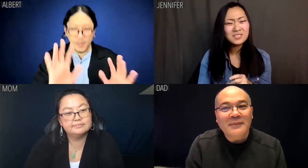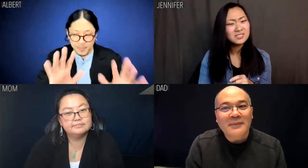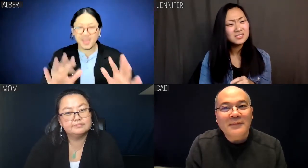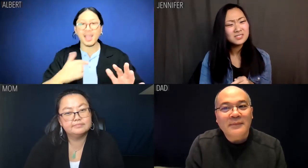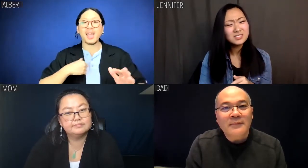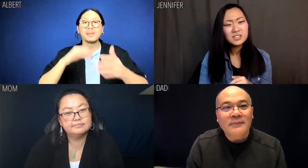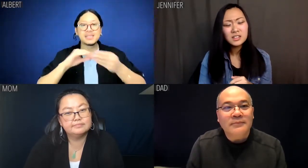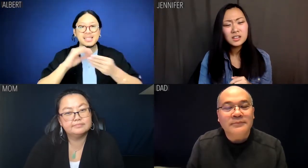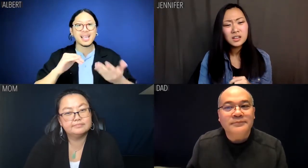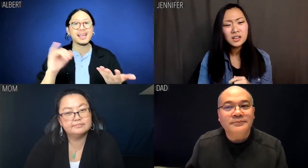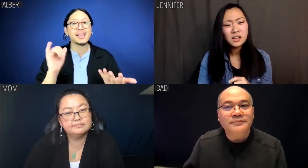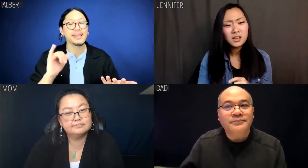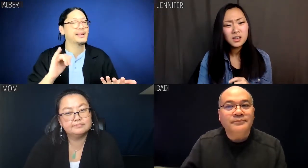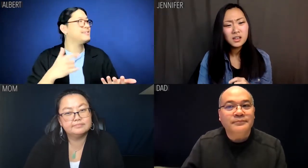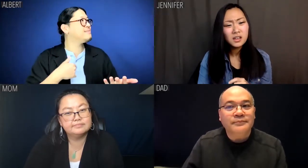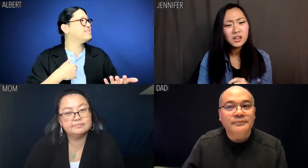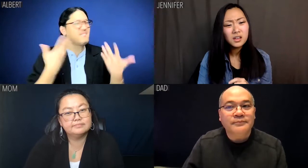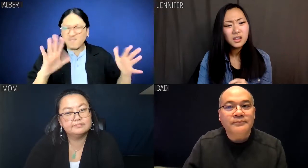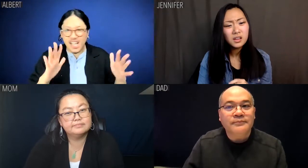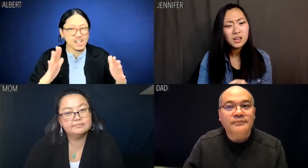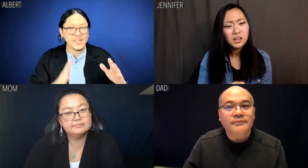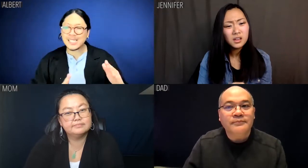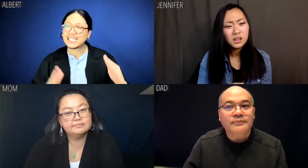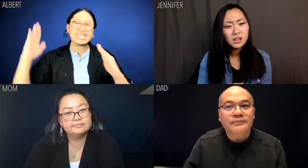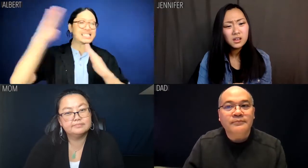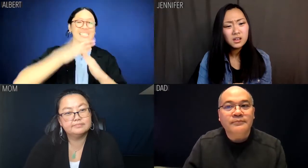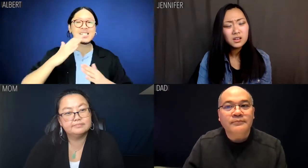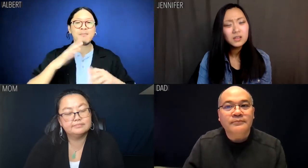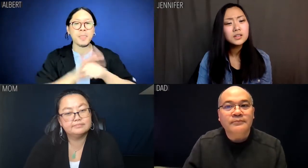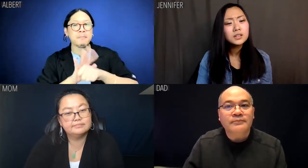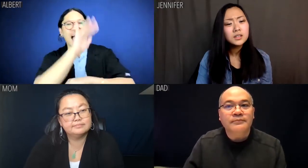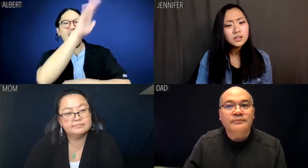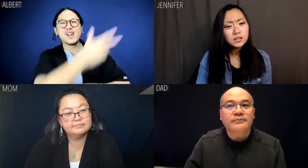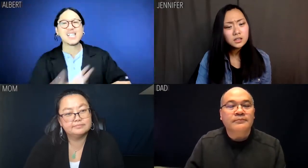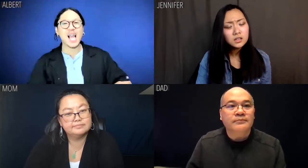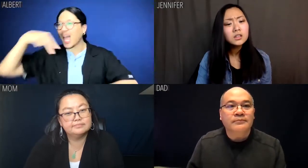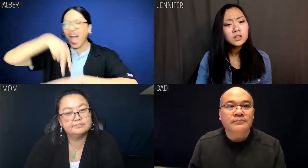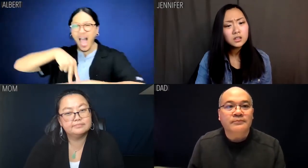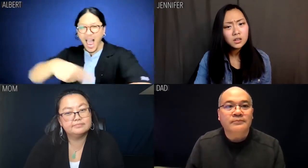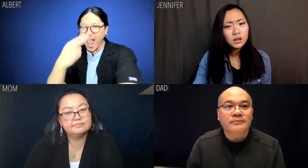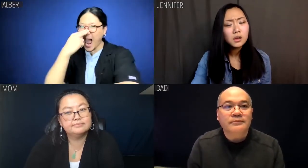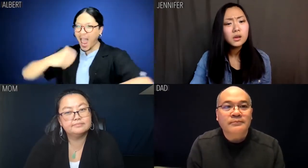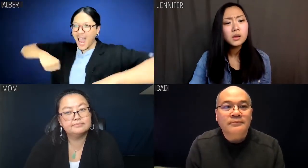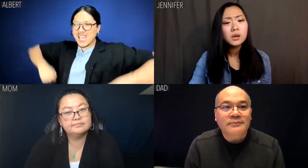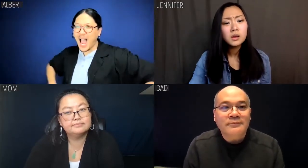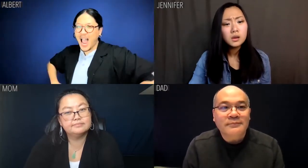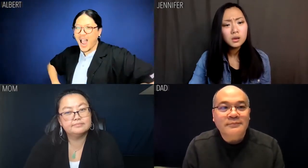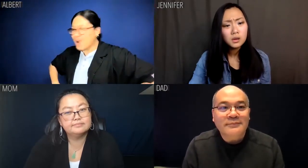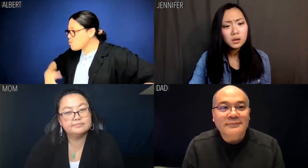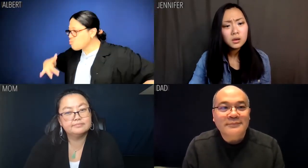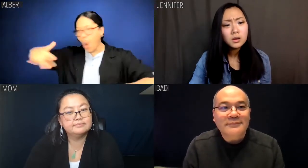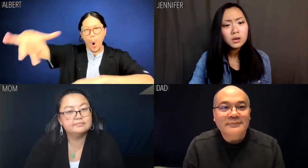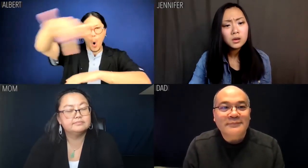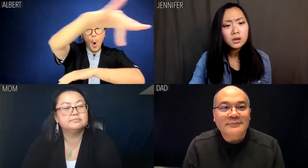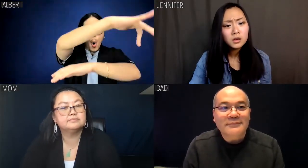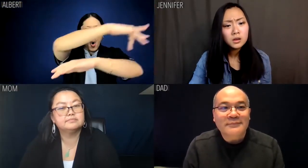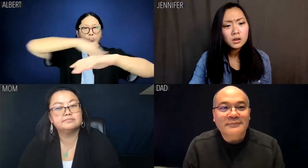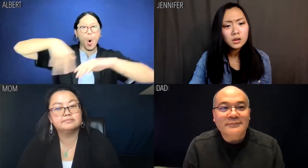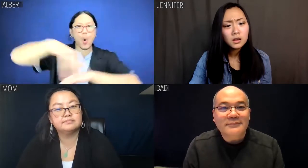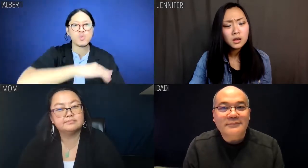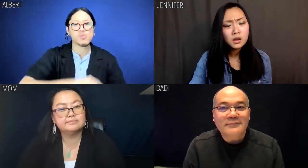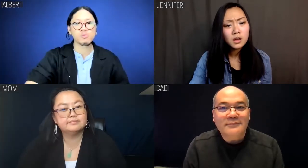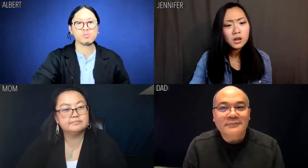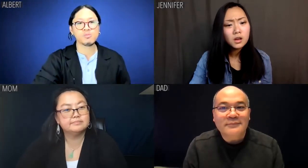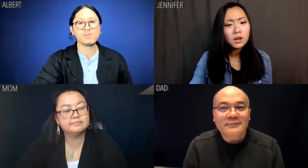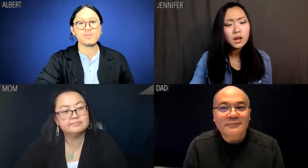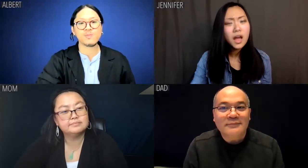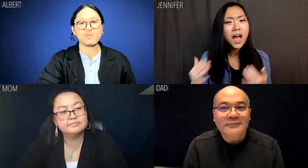Albert: I'm saying I've been to the nerd mountaintop, and that mountain is empty.